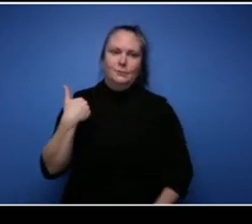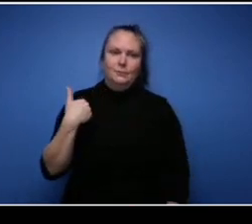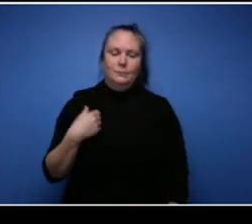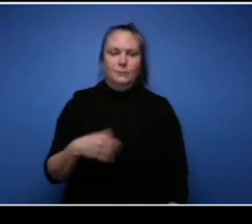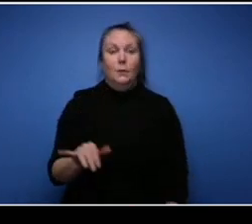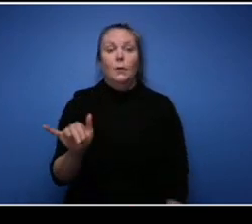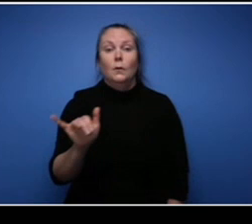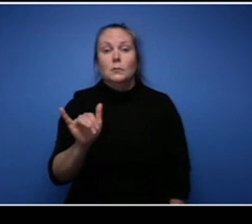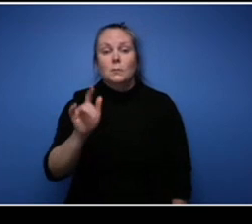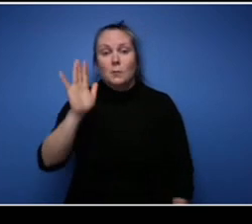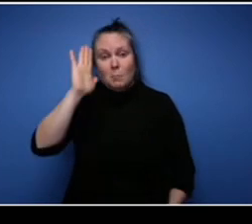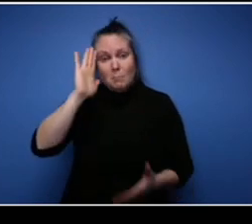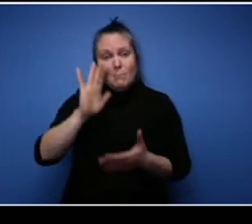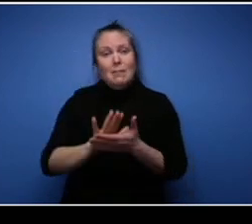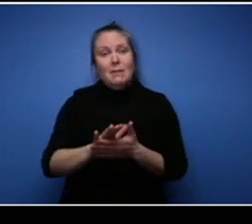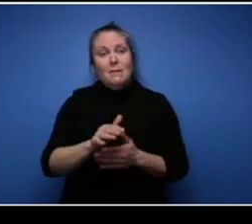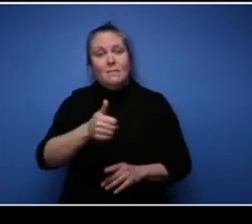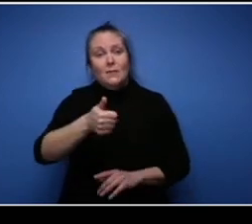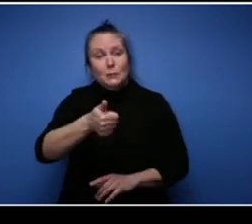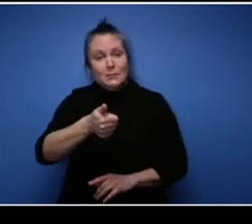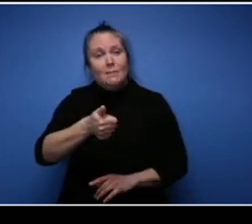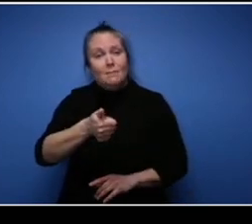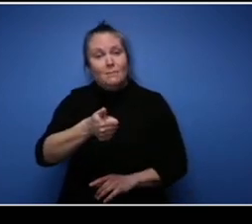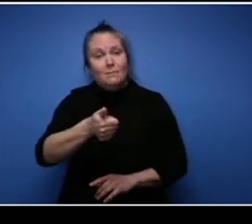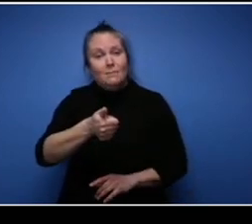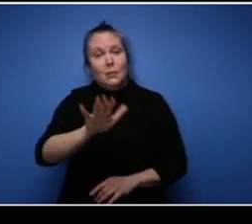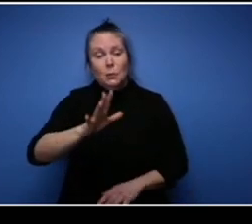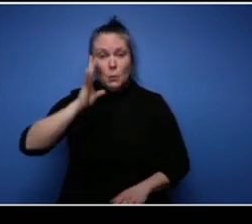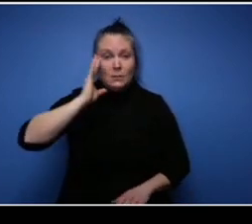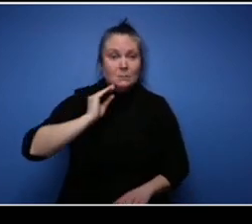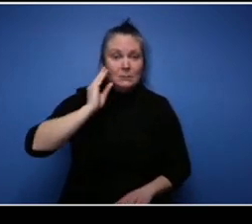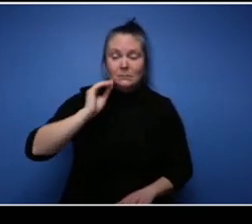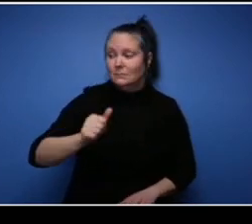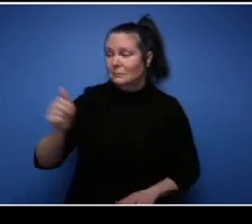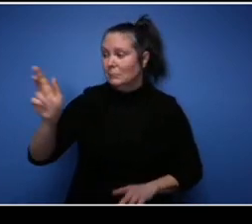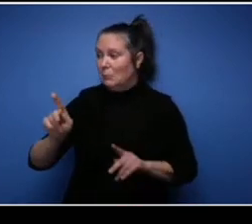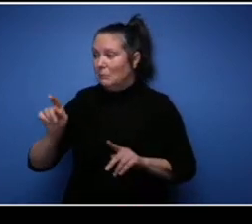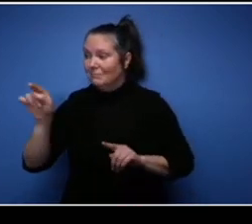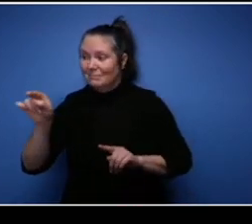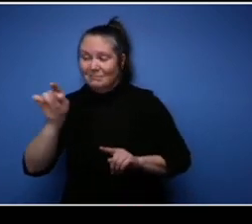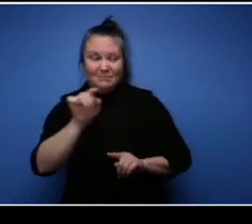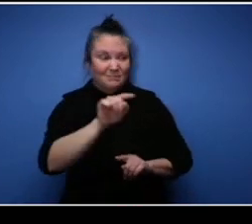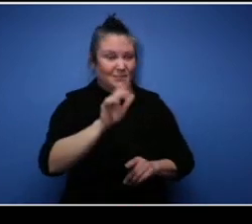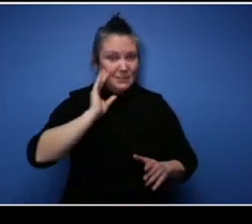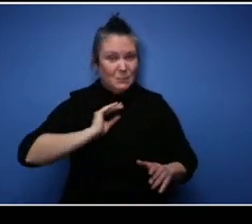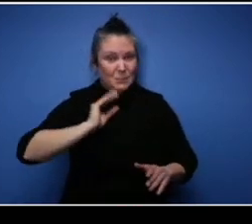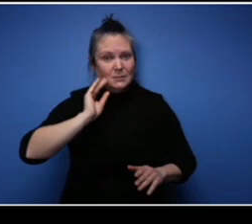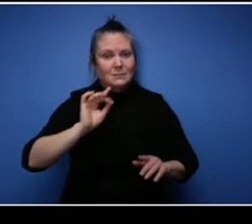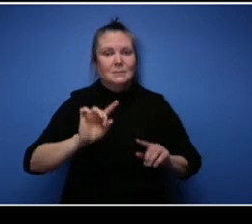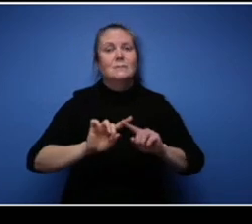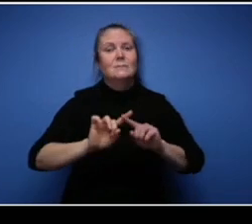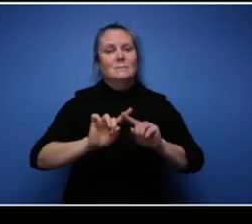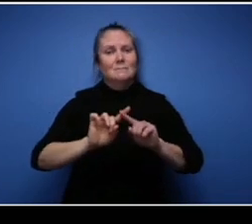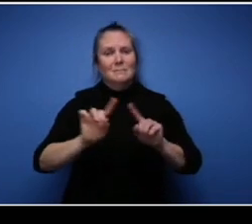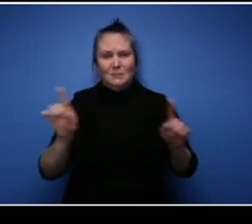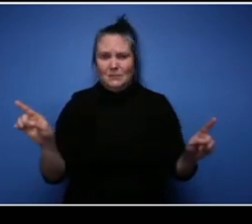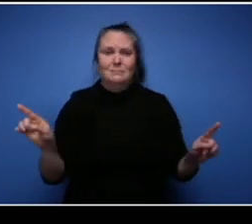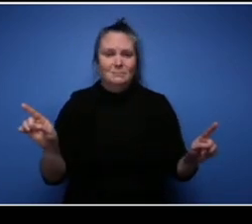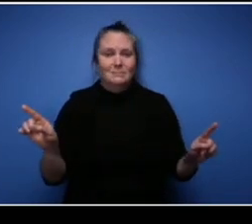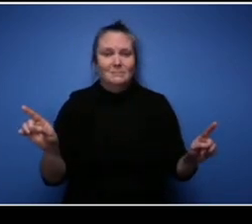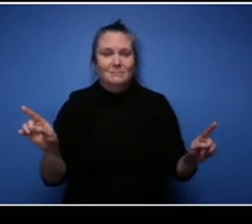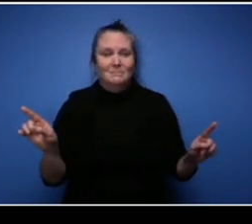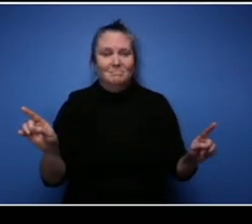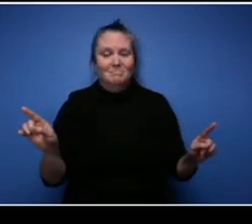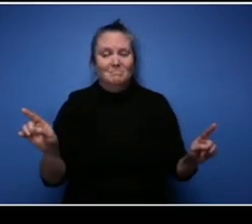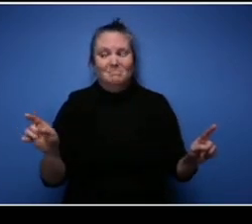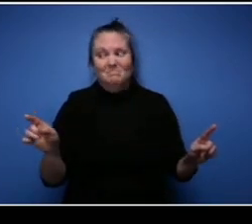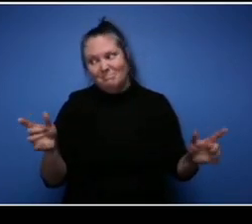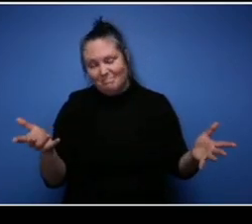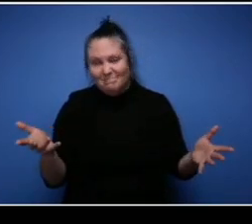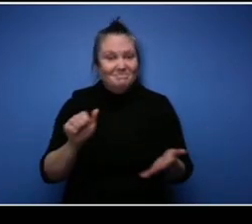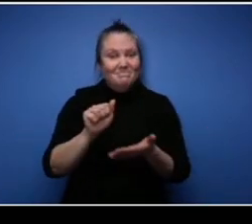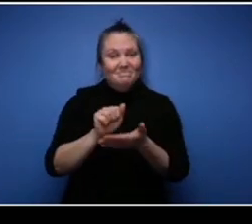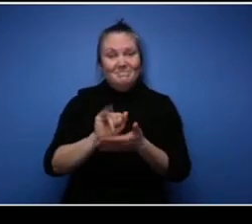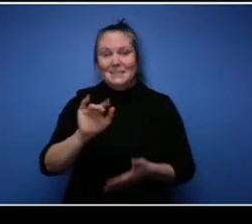your journey will be different from someone else's journey and yeah that's it.